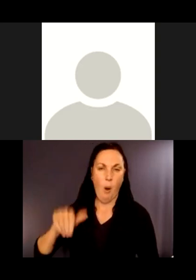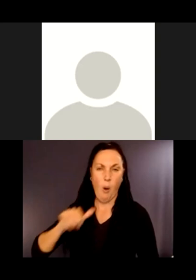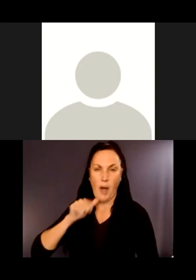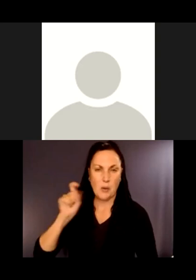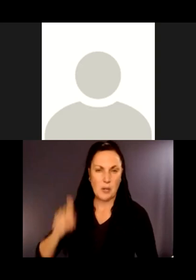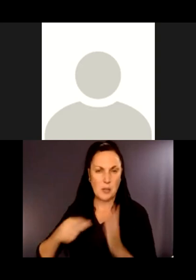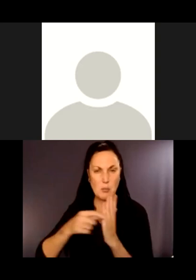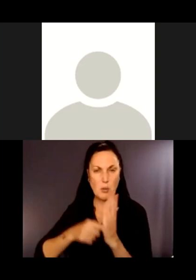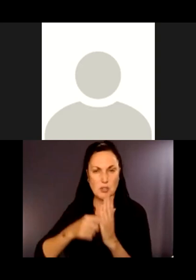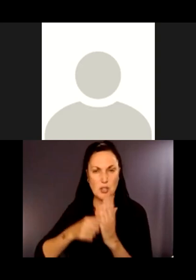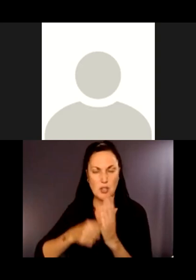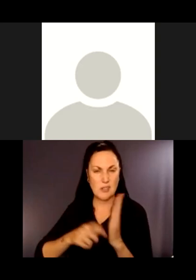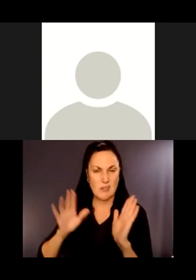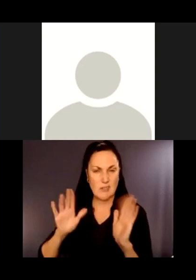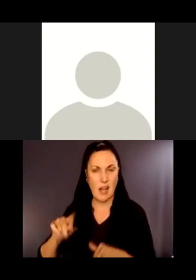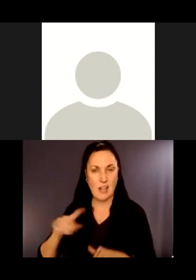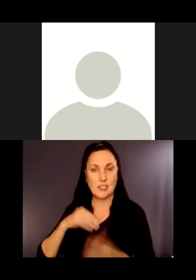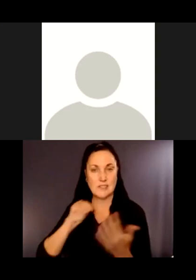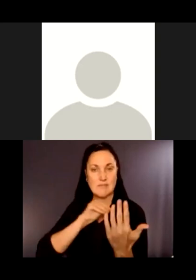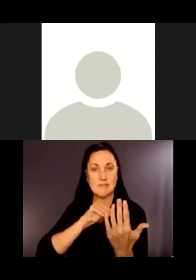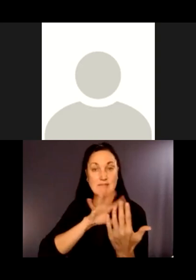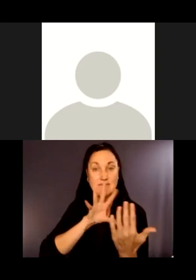I'll just take a photo of it and have it along with me.